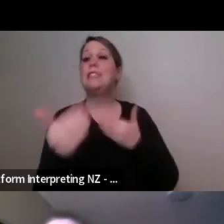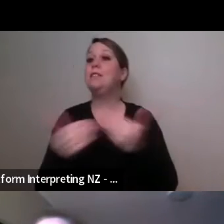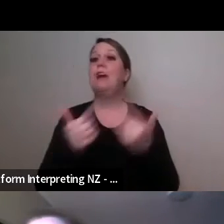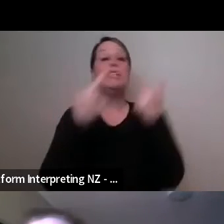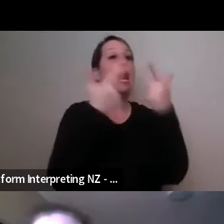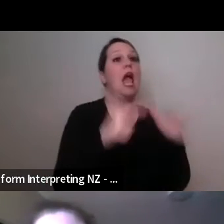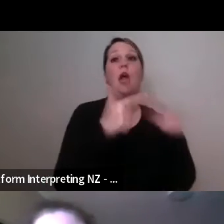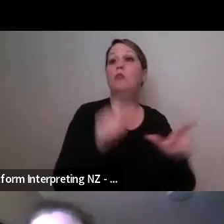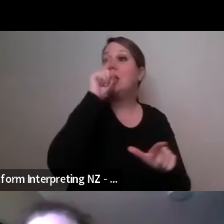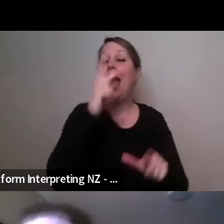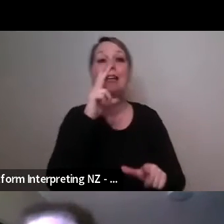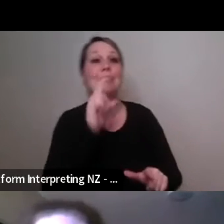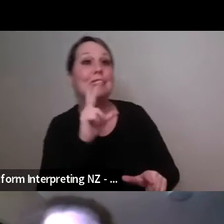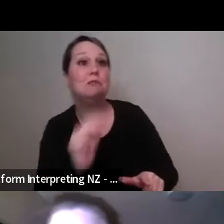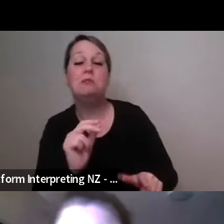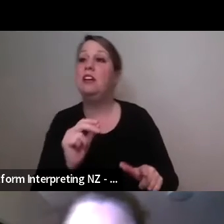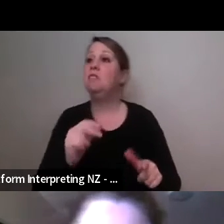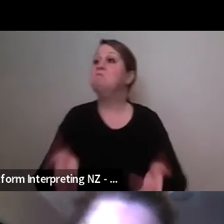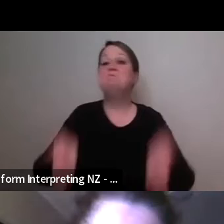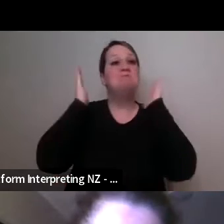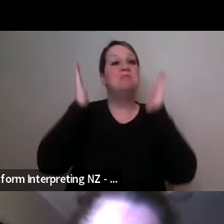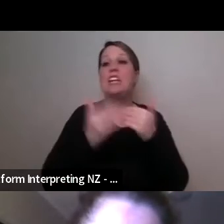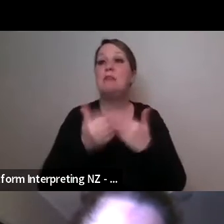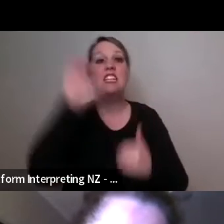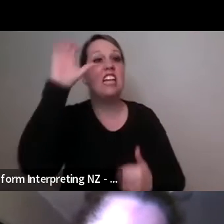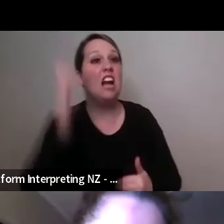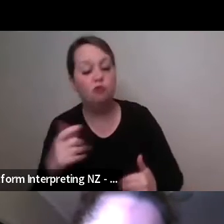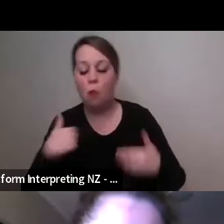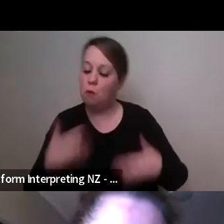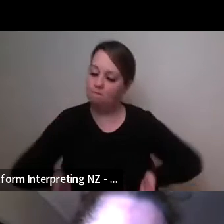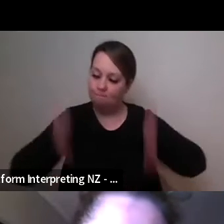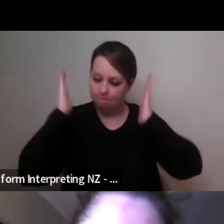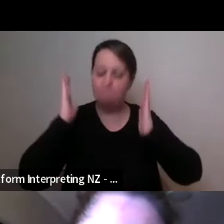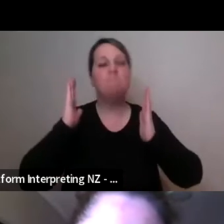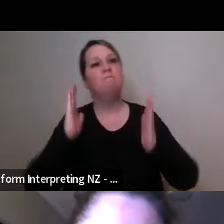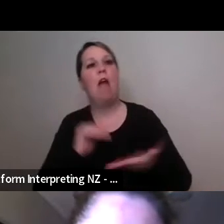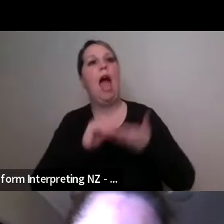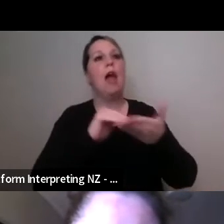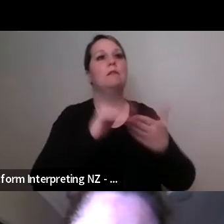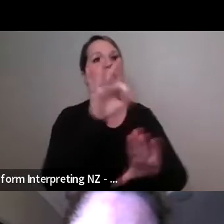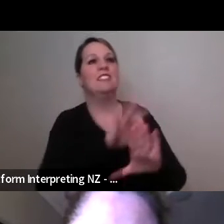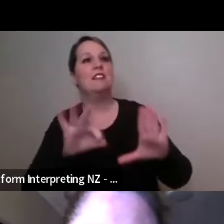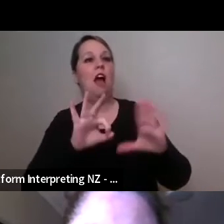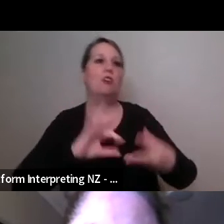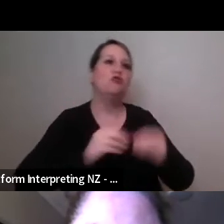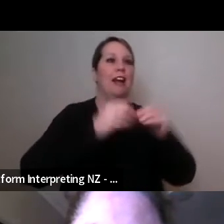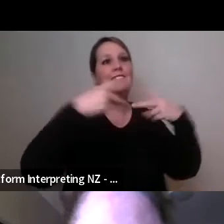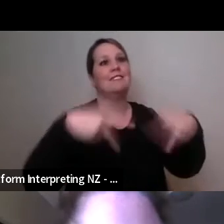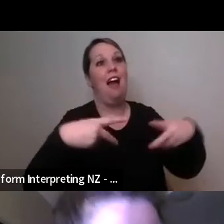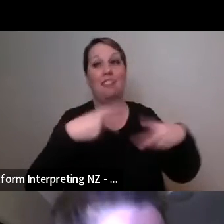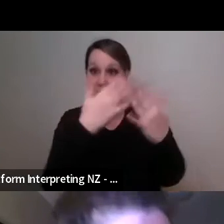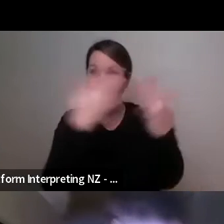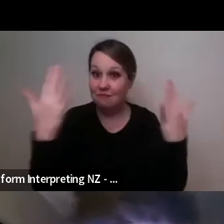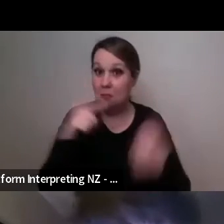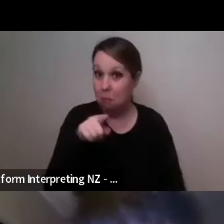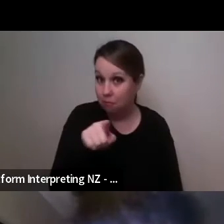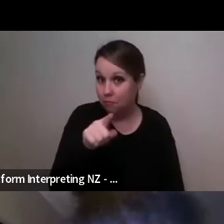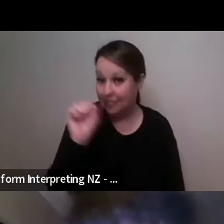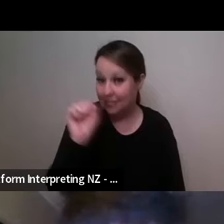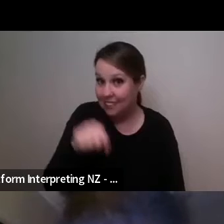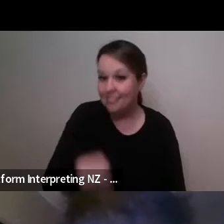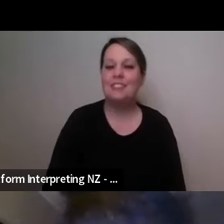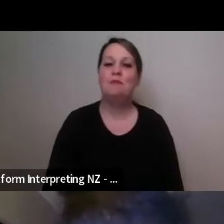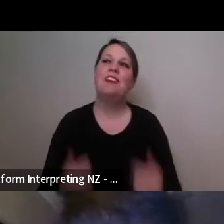I wouldn't say I was confident I would say that I'm game, I'm up for a challenge um often you know